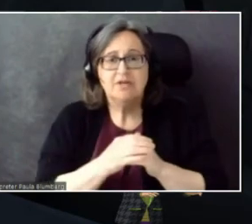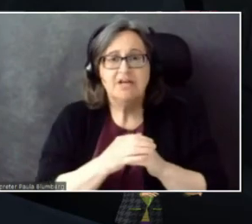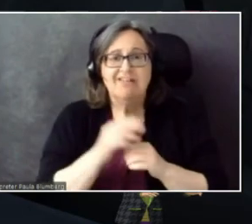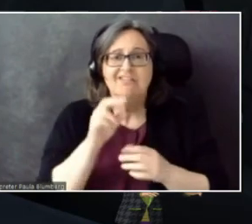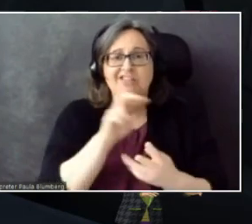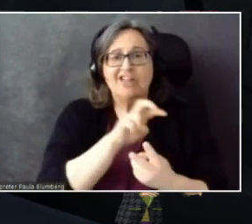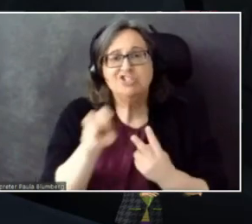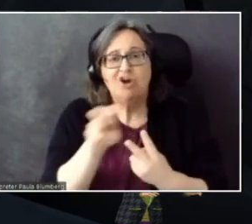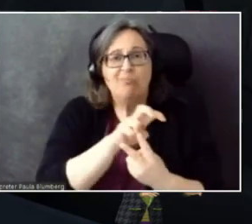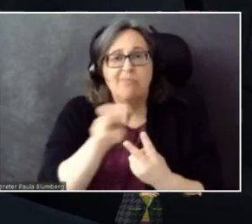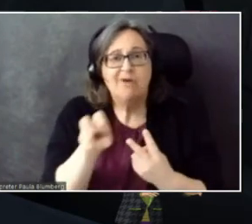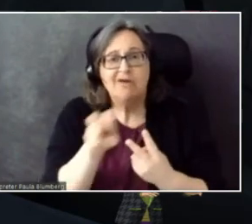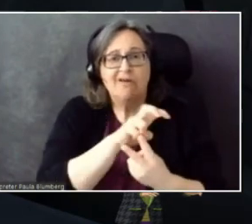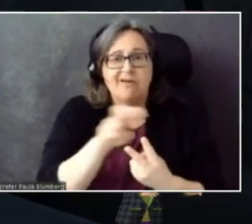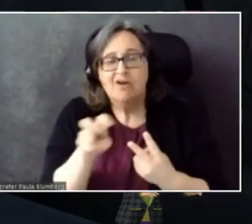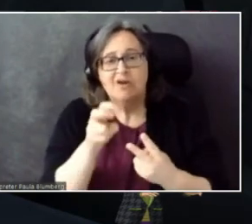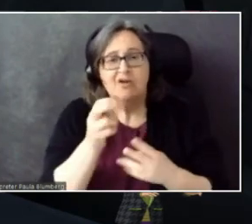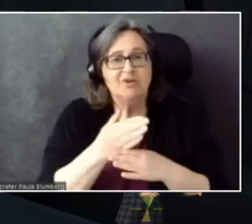Is that possible to allow for?